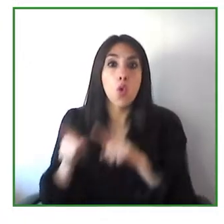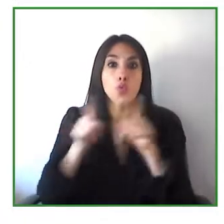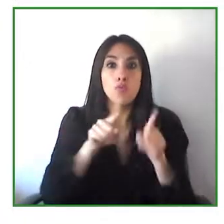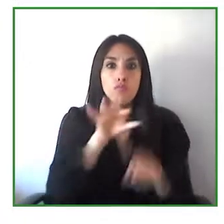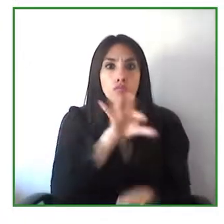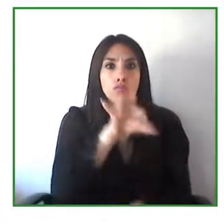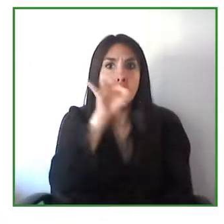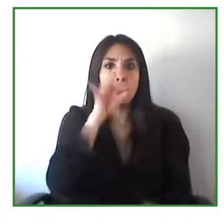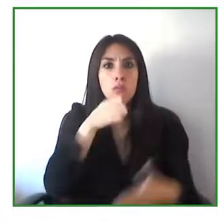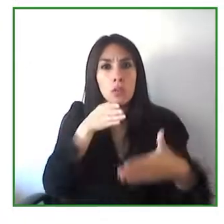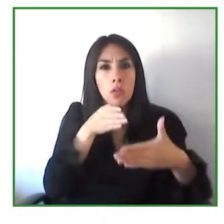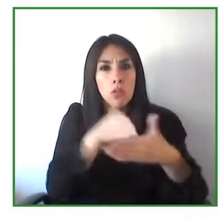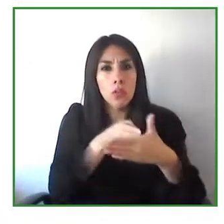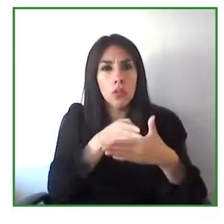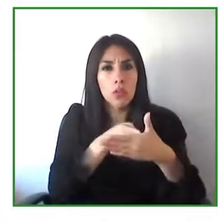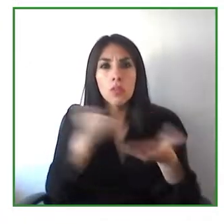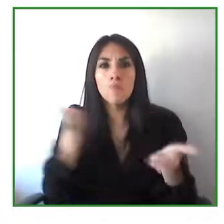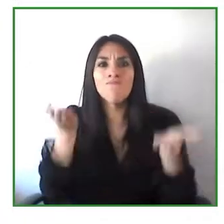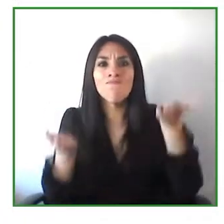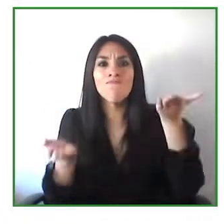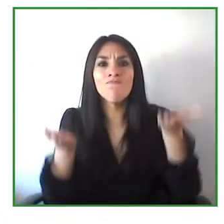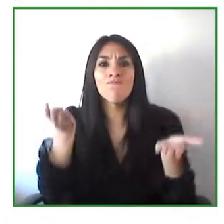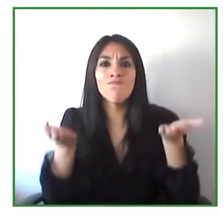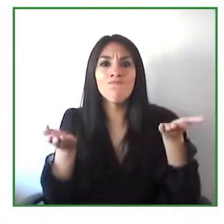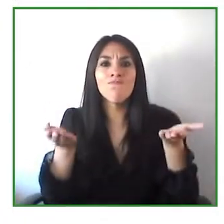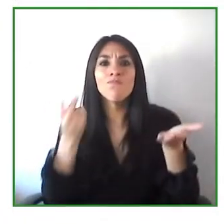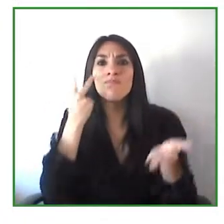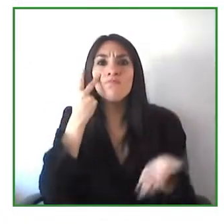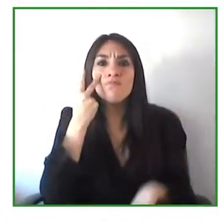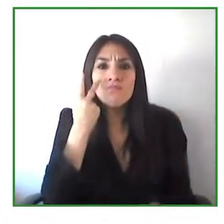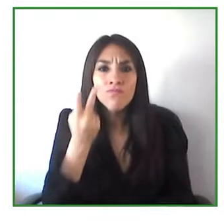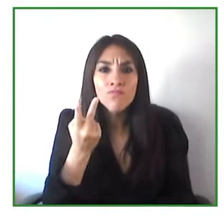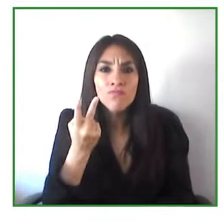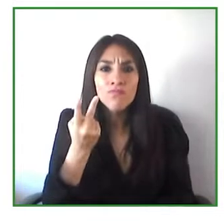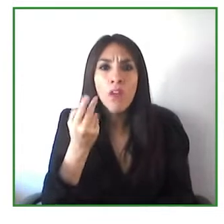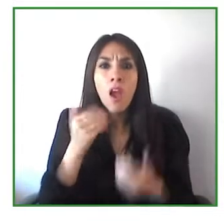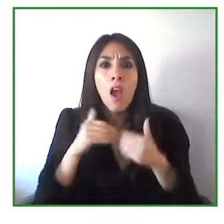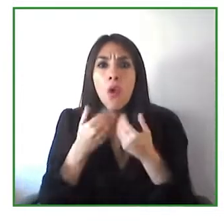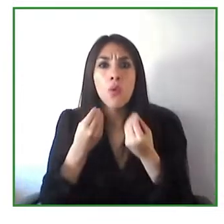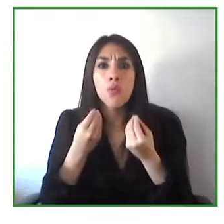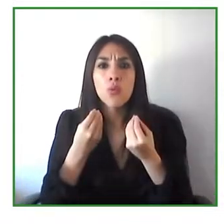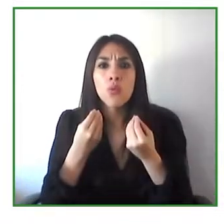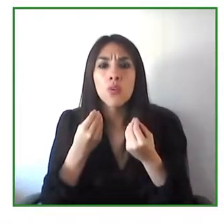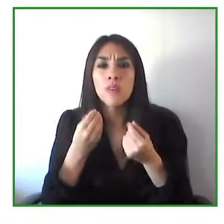inaccessible version looks better then maybe it's going to be chosen without